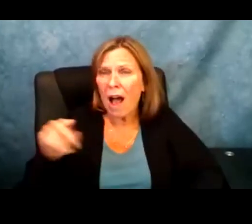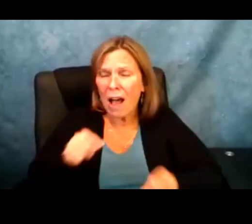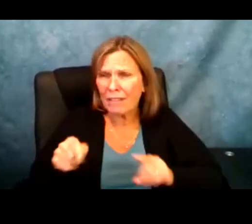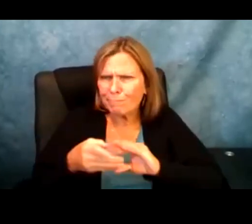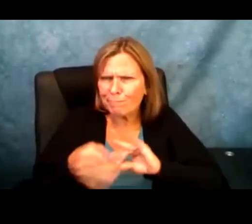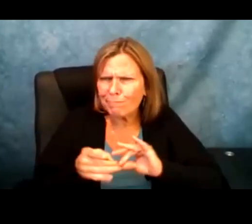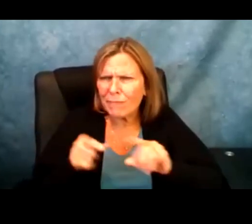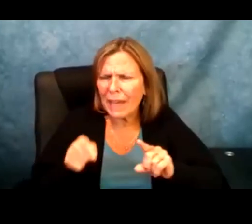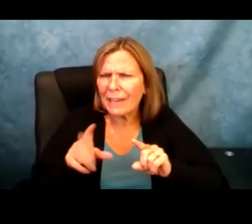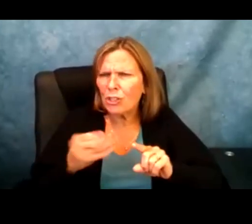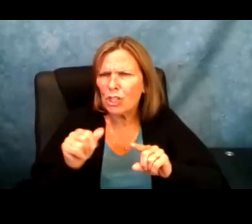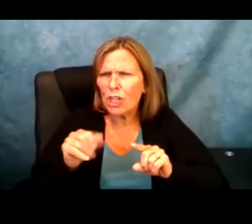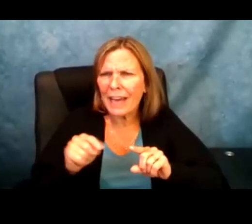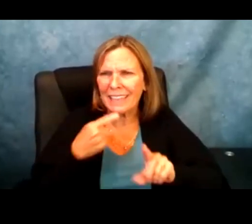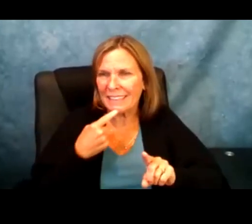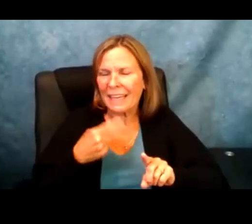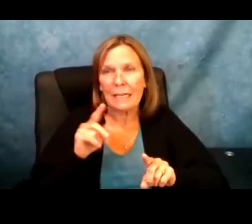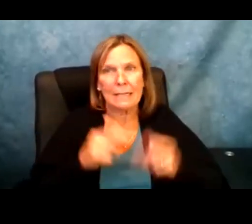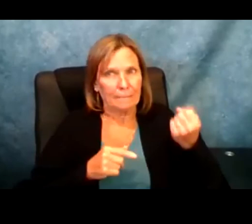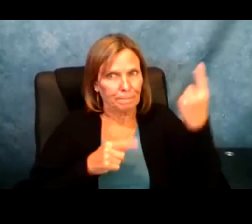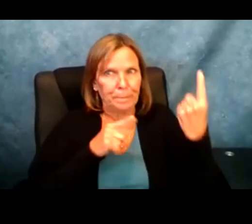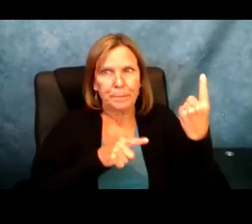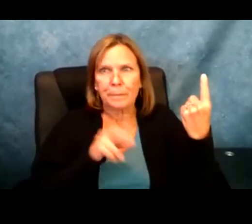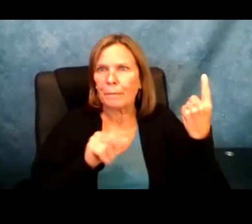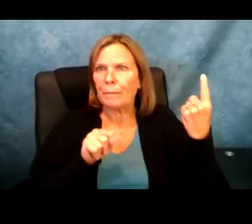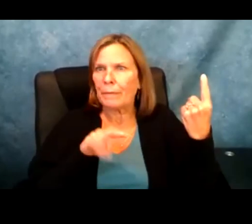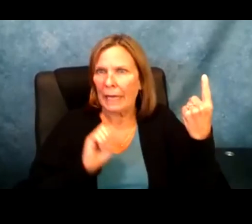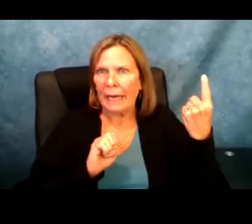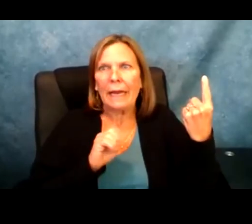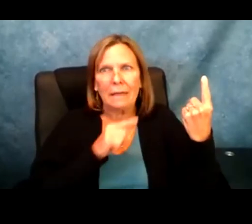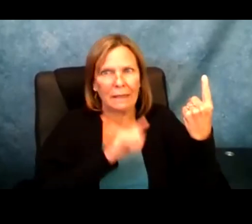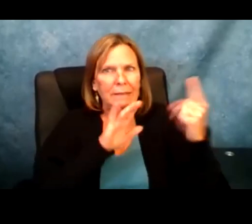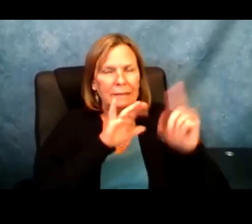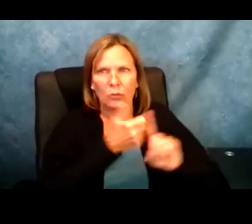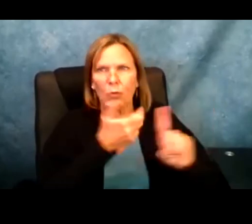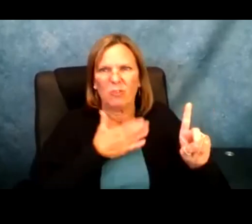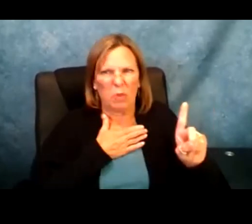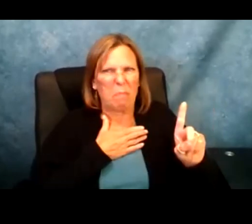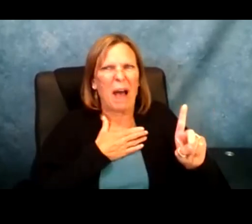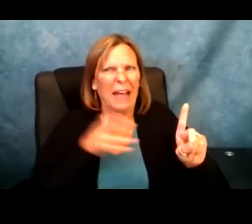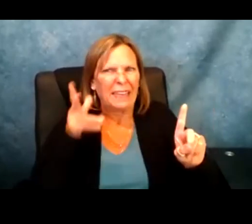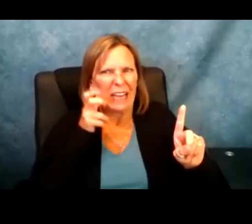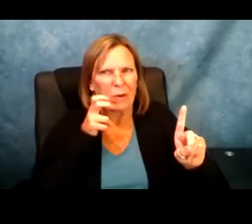struggle whether to self advocate or not. Ron shared in the chat box that